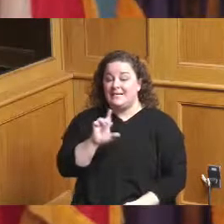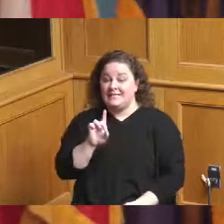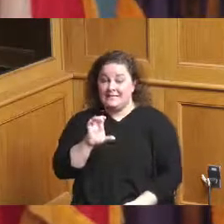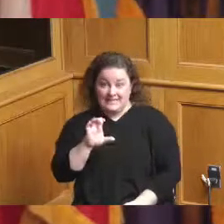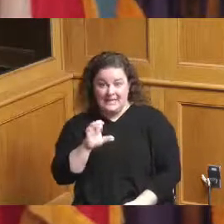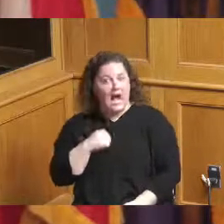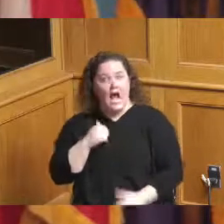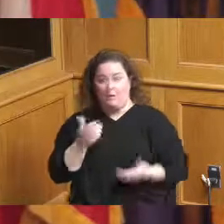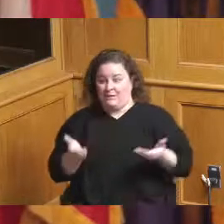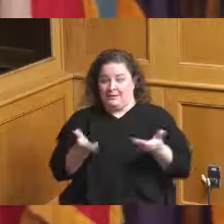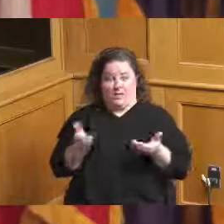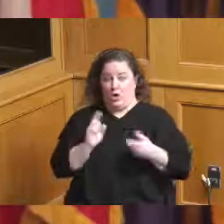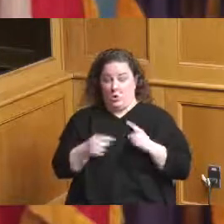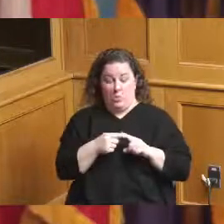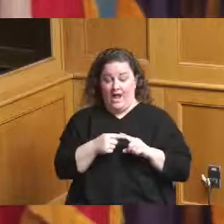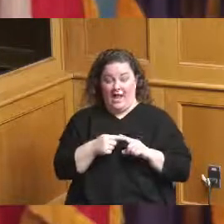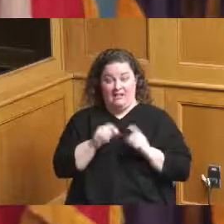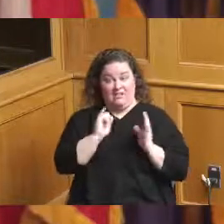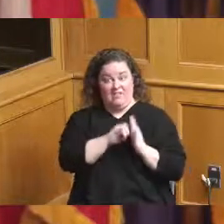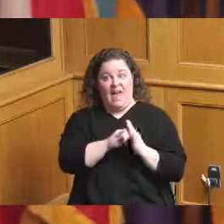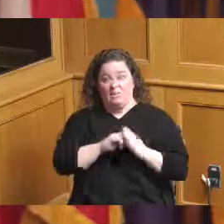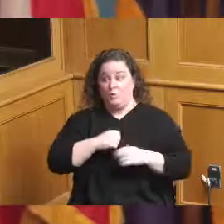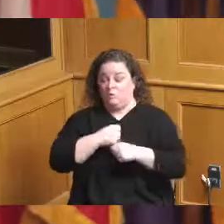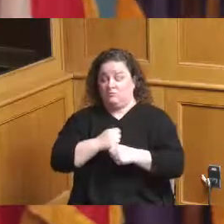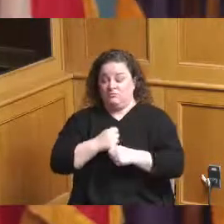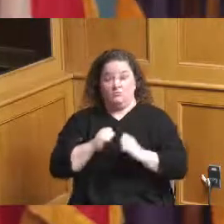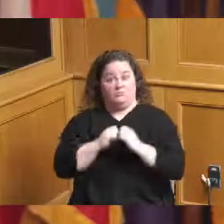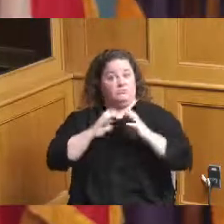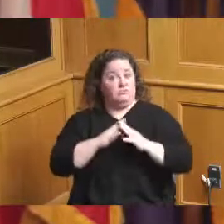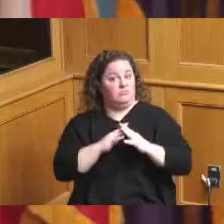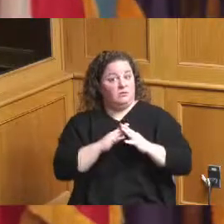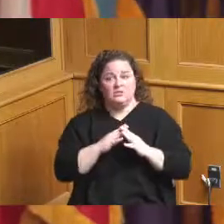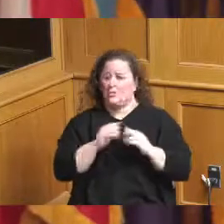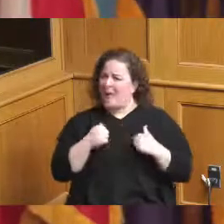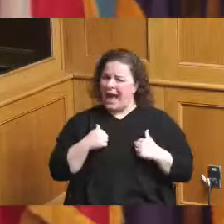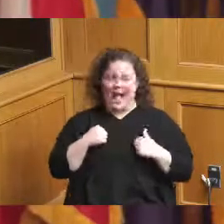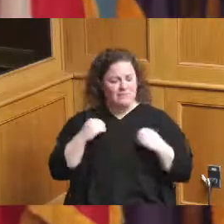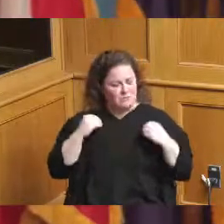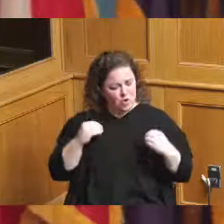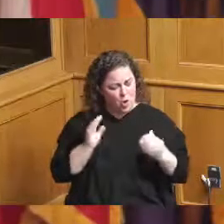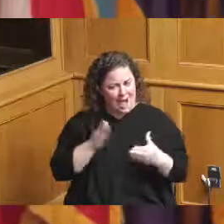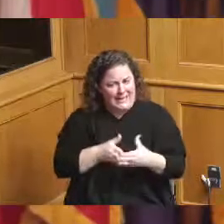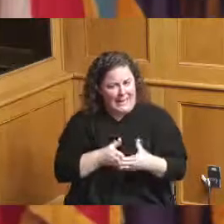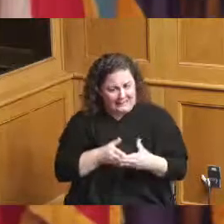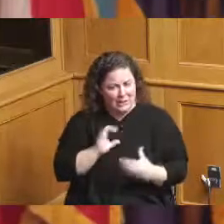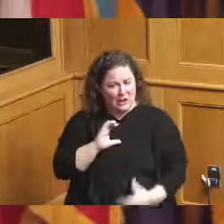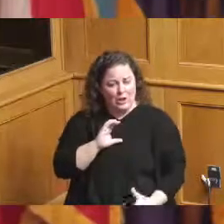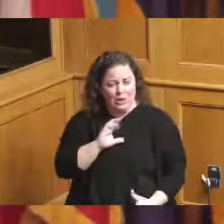city council so I have nothing against 3CDC it was we had to get it for you even to come here